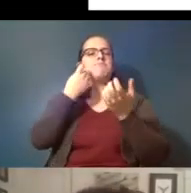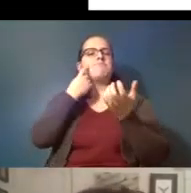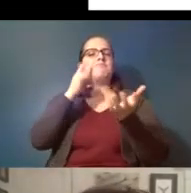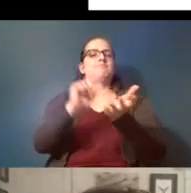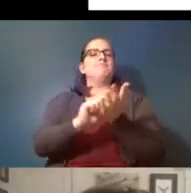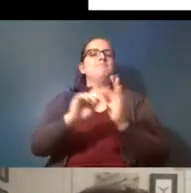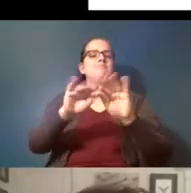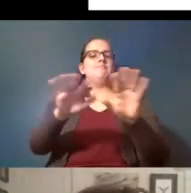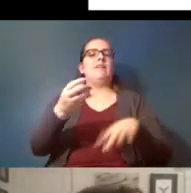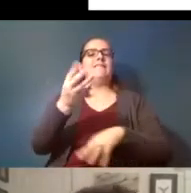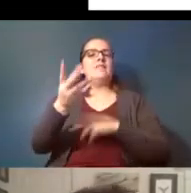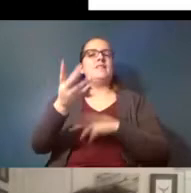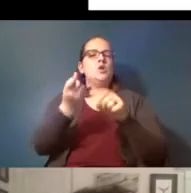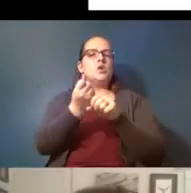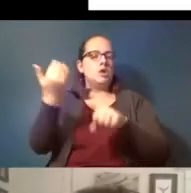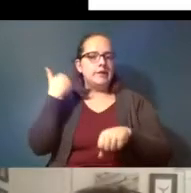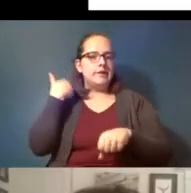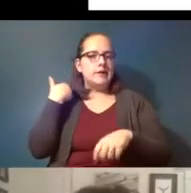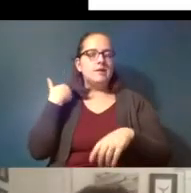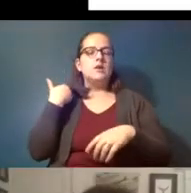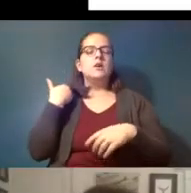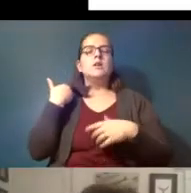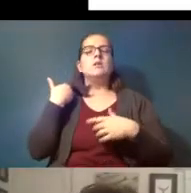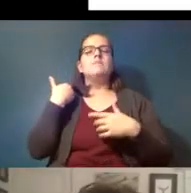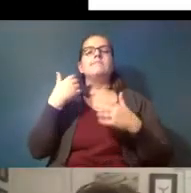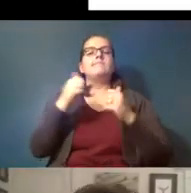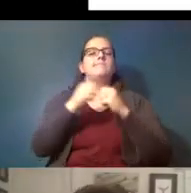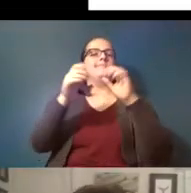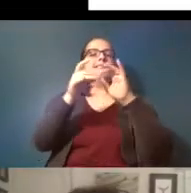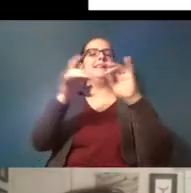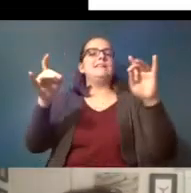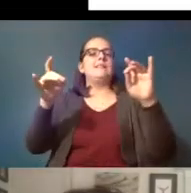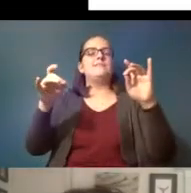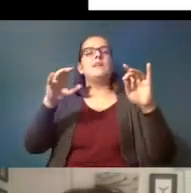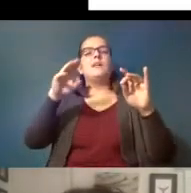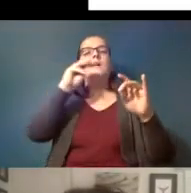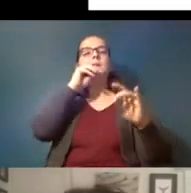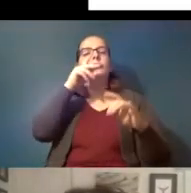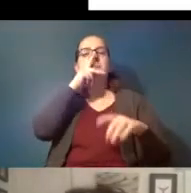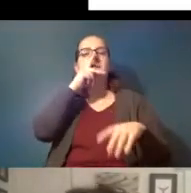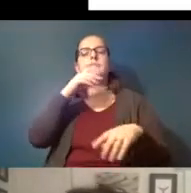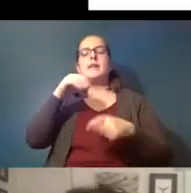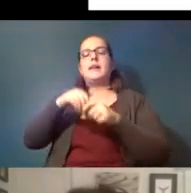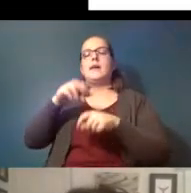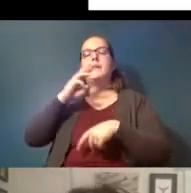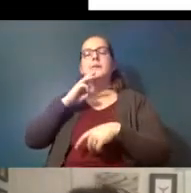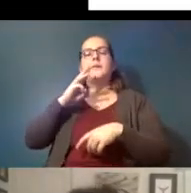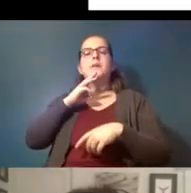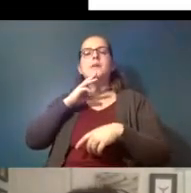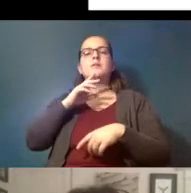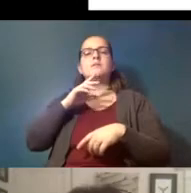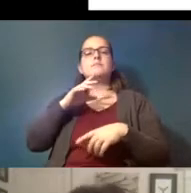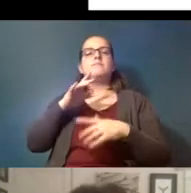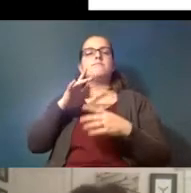and came out with a statement that microplastics and water are there's no proof that they're